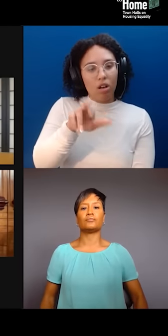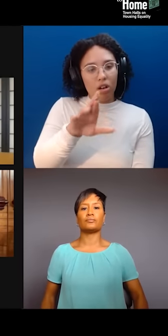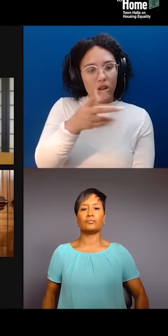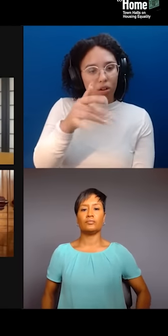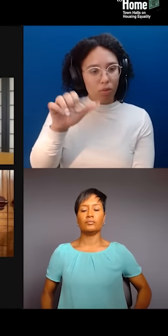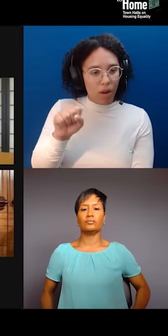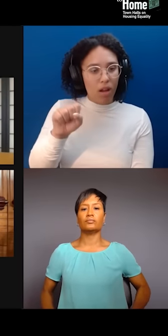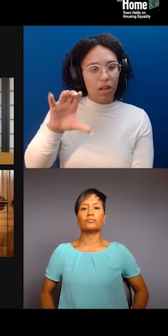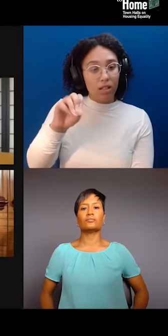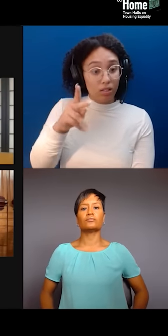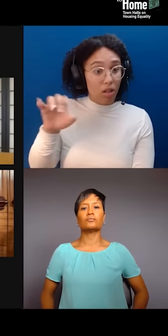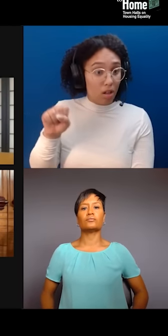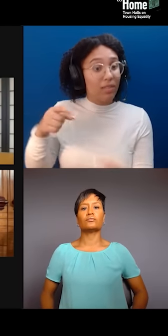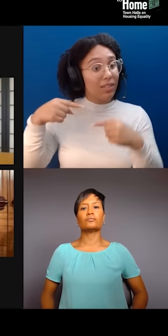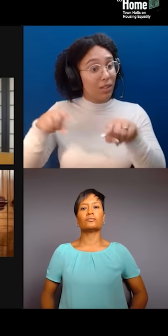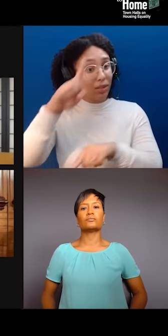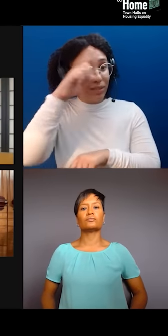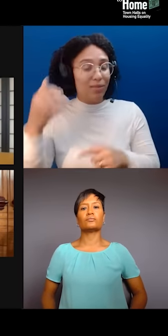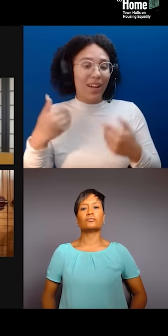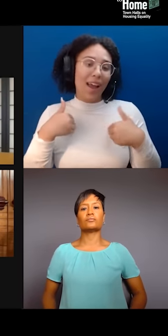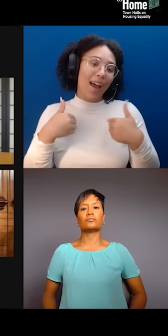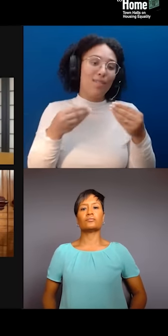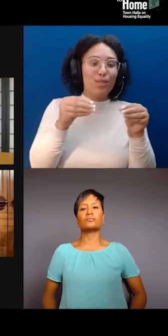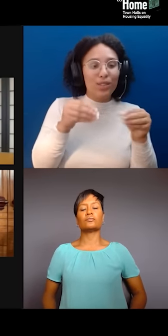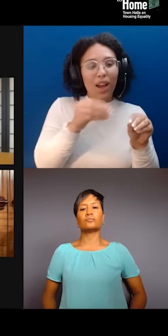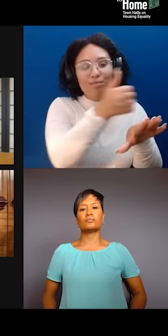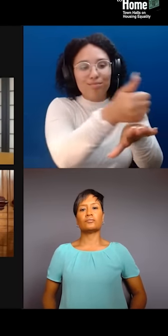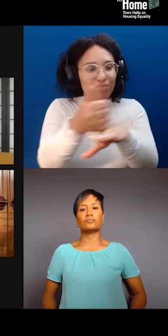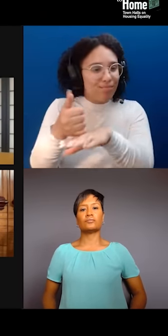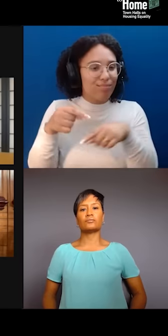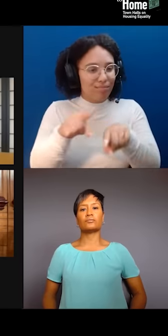and a portion of those sales go back into the community. It's really a kind of potlatch ethos.